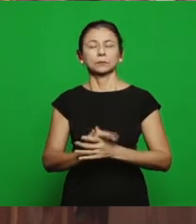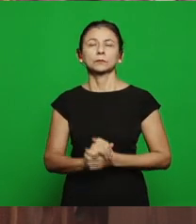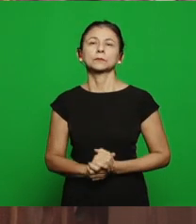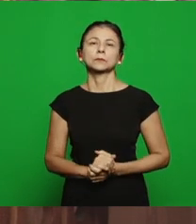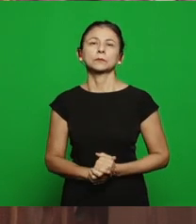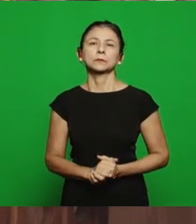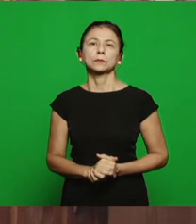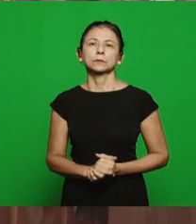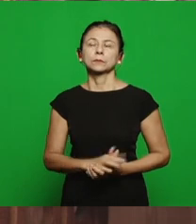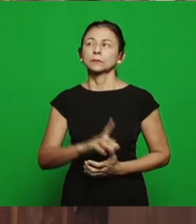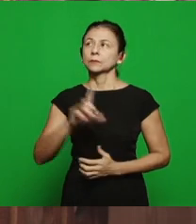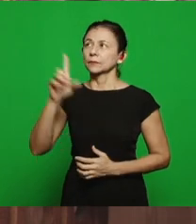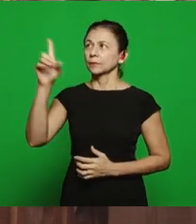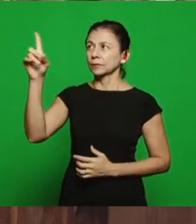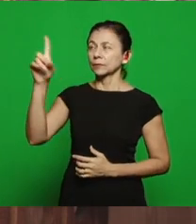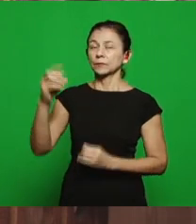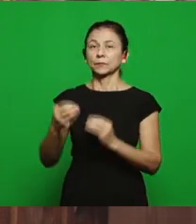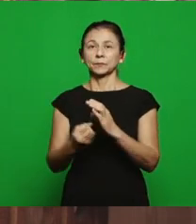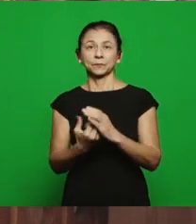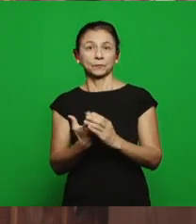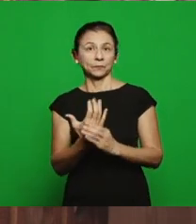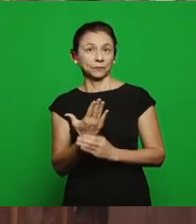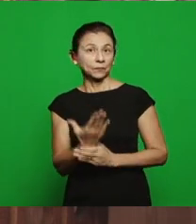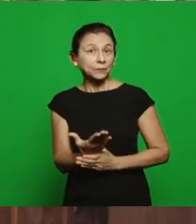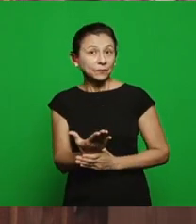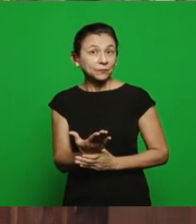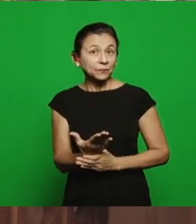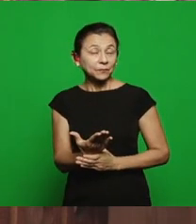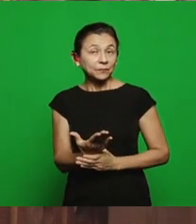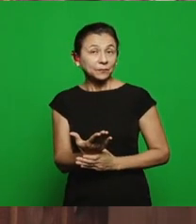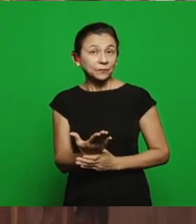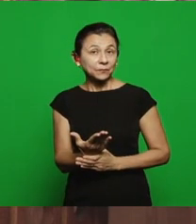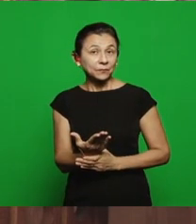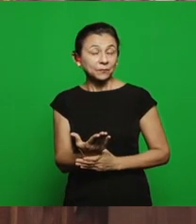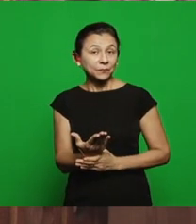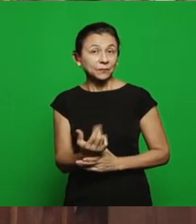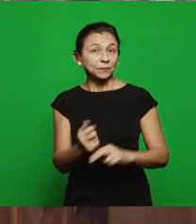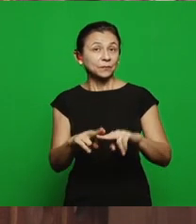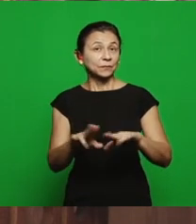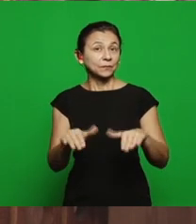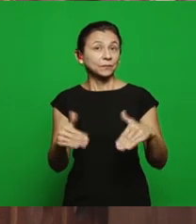by God to shelter a people who have